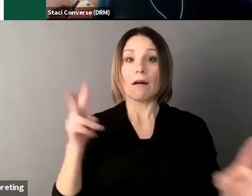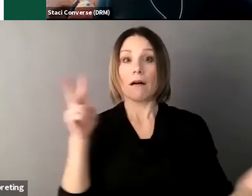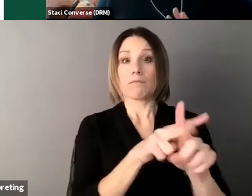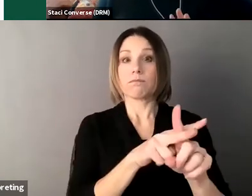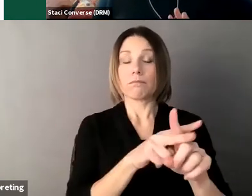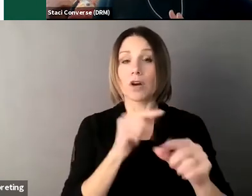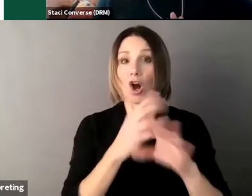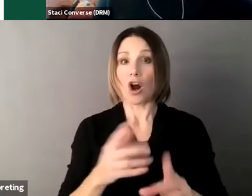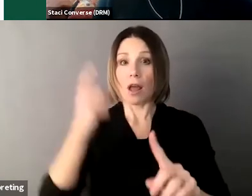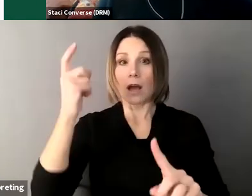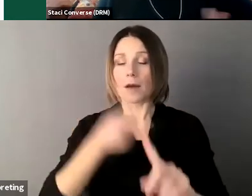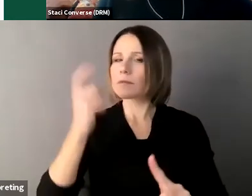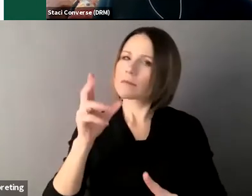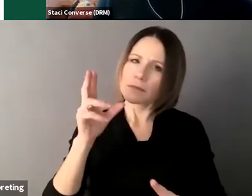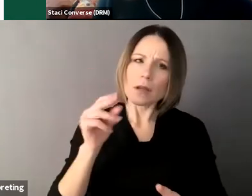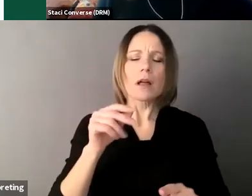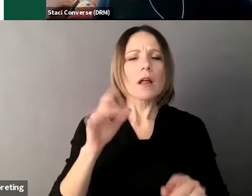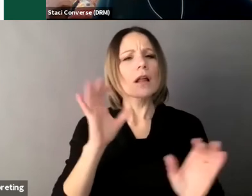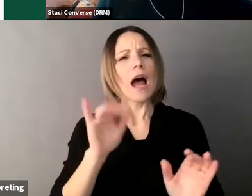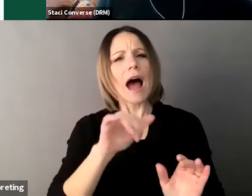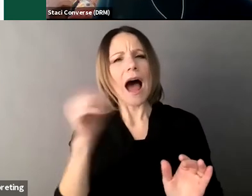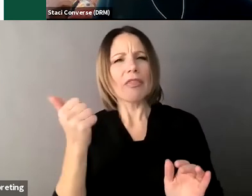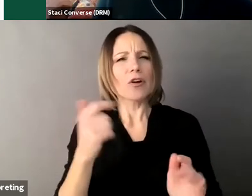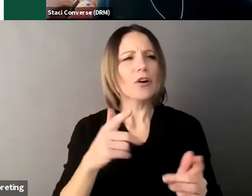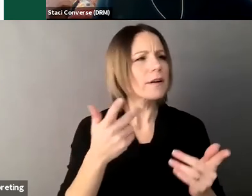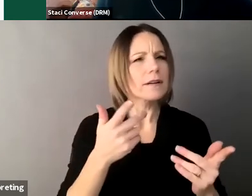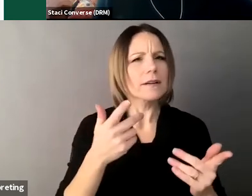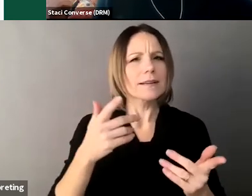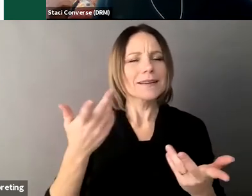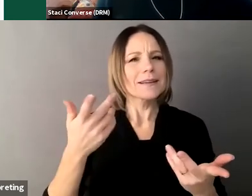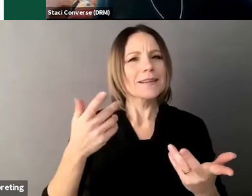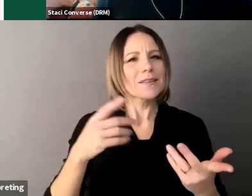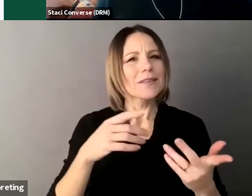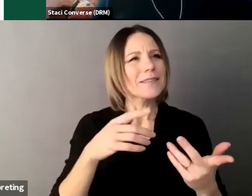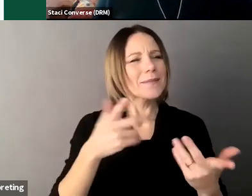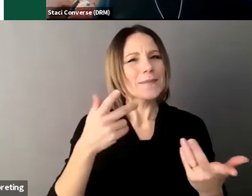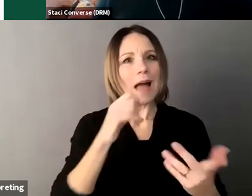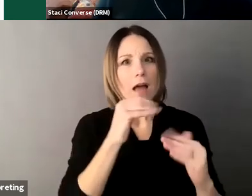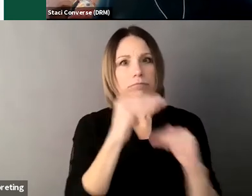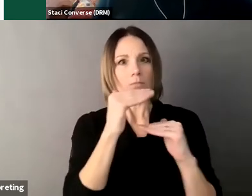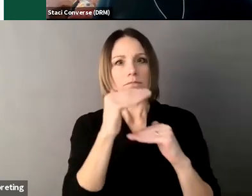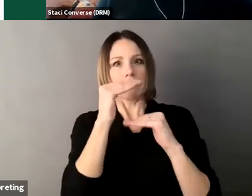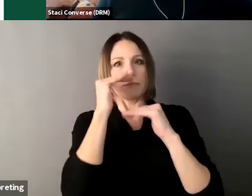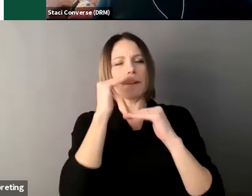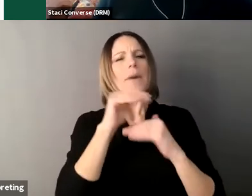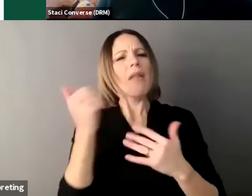it just means it means exactly what you probably think it means which is an approach to meeting an